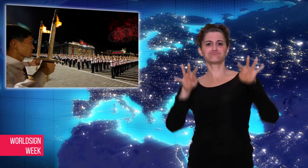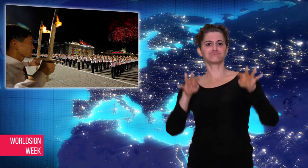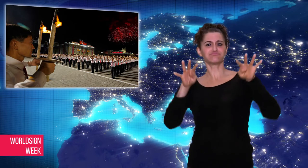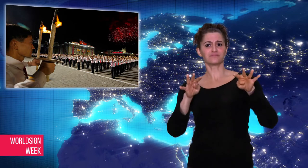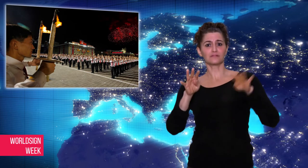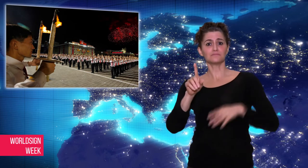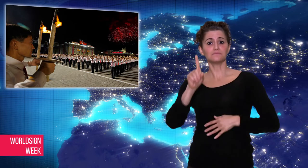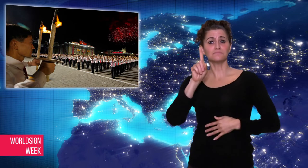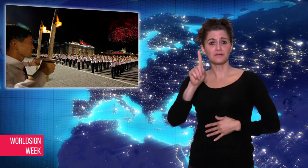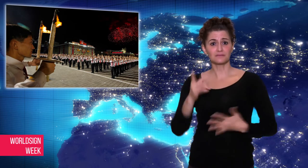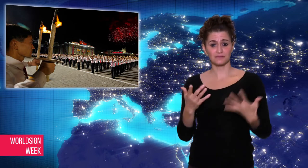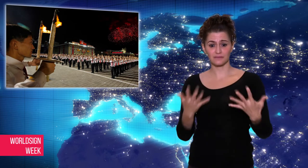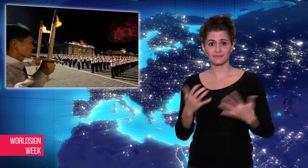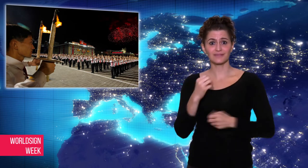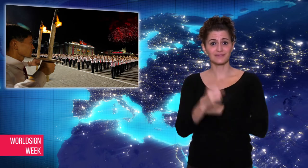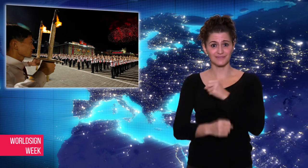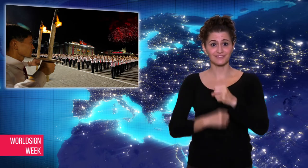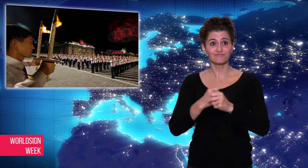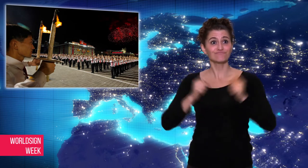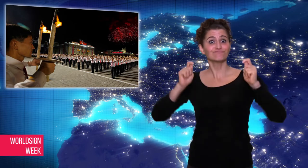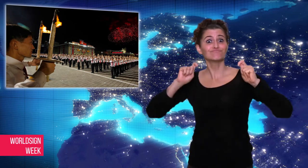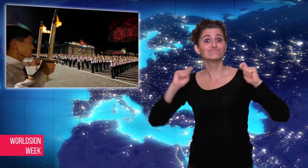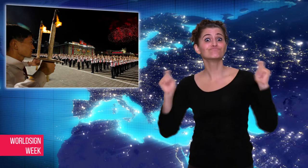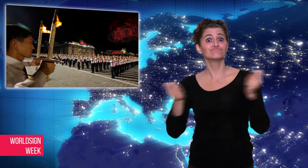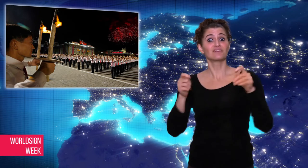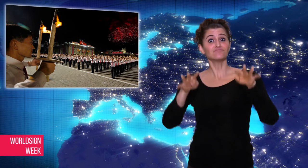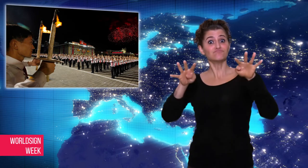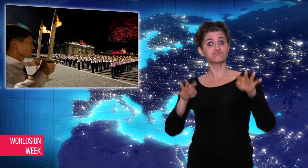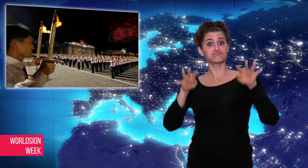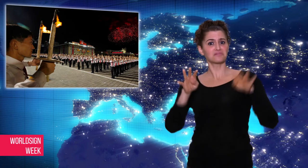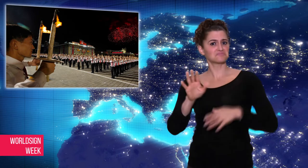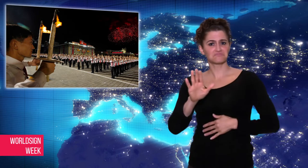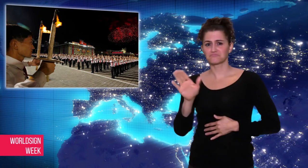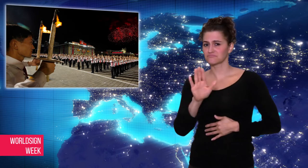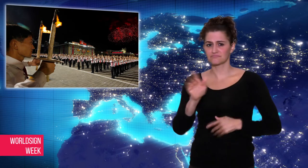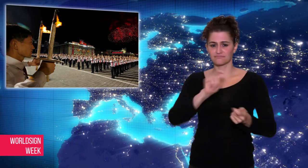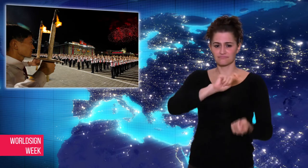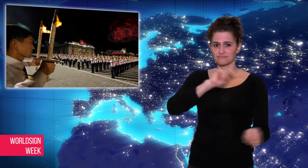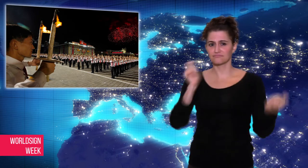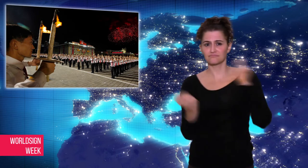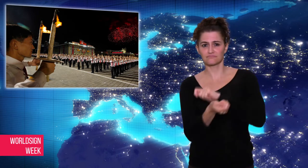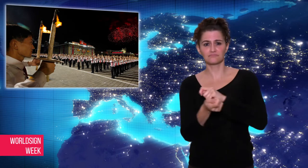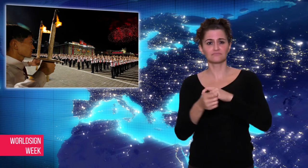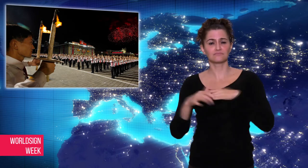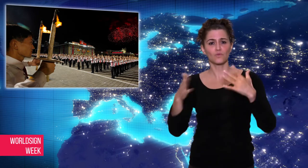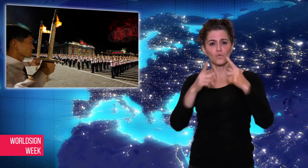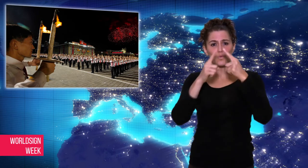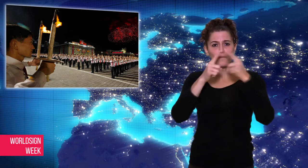spelling out giant slogans and words.